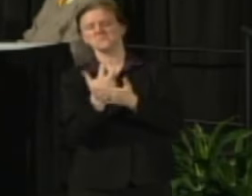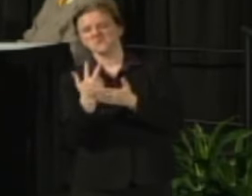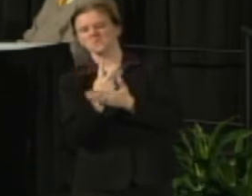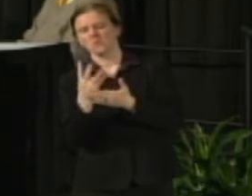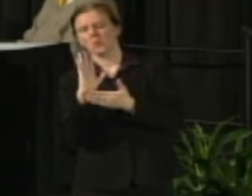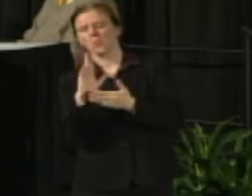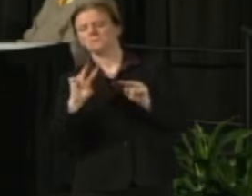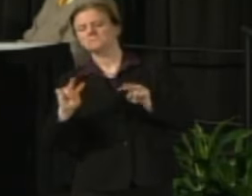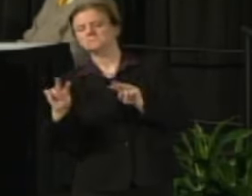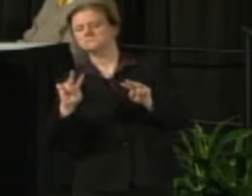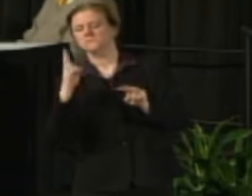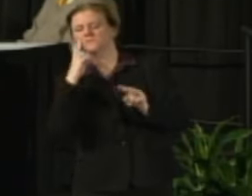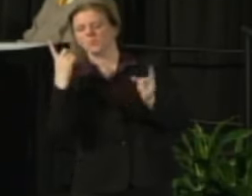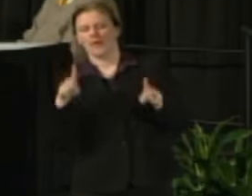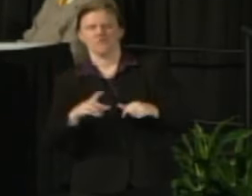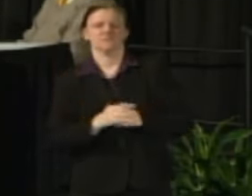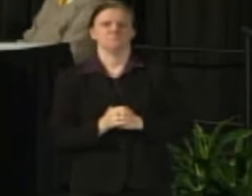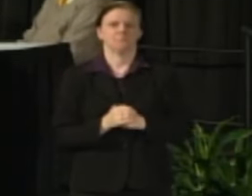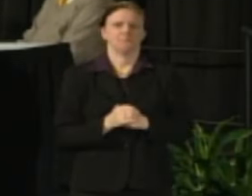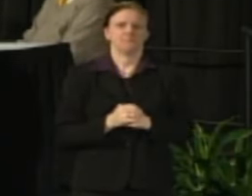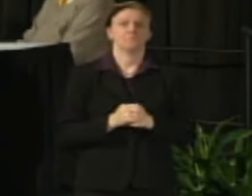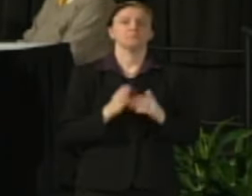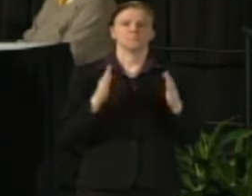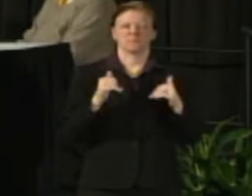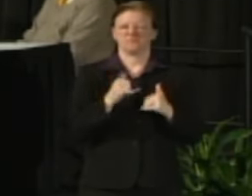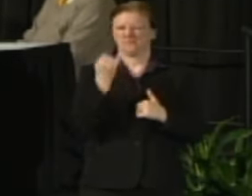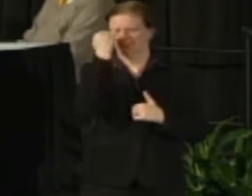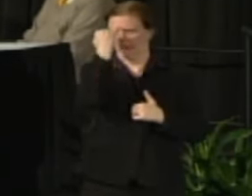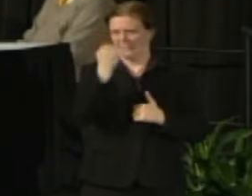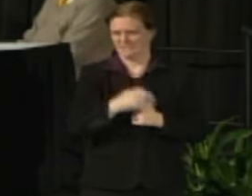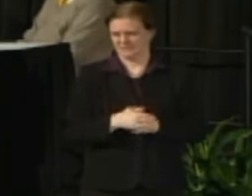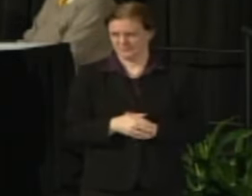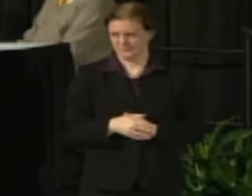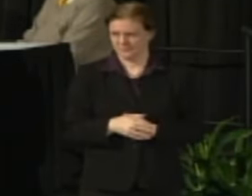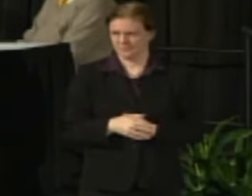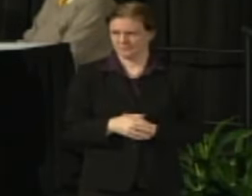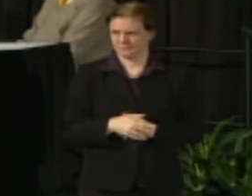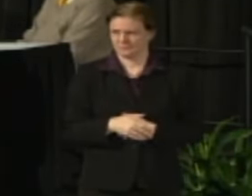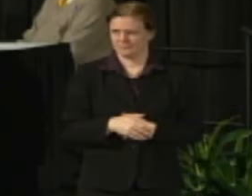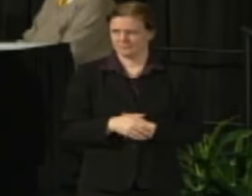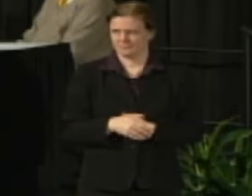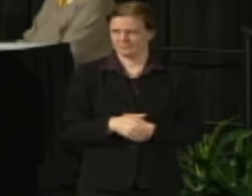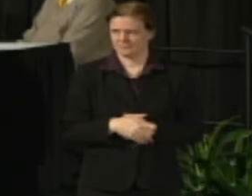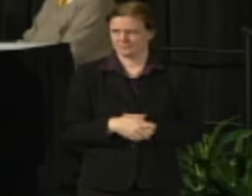A few other thoughts and before we turn it over to questions and answers,